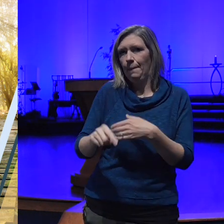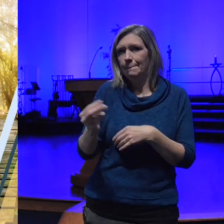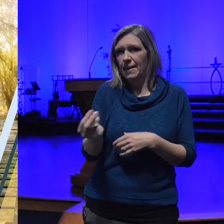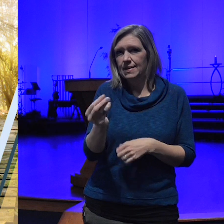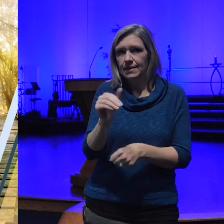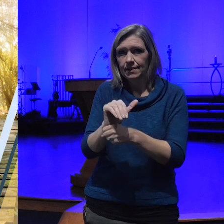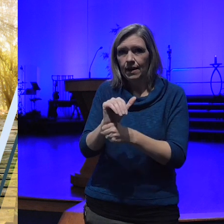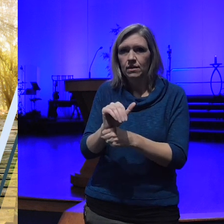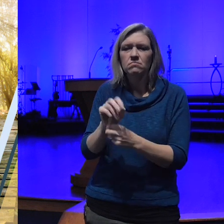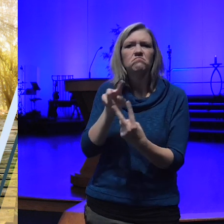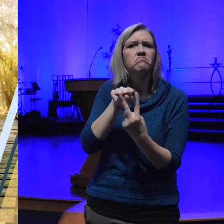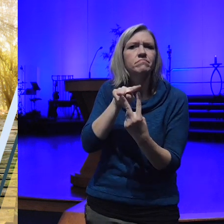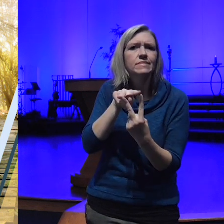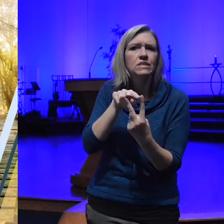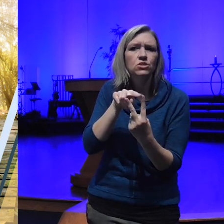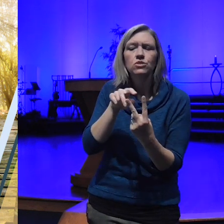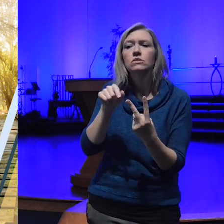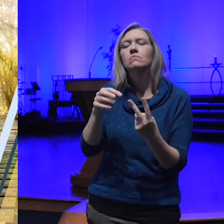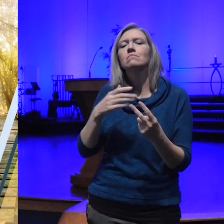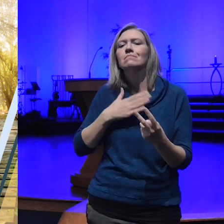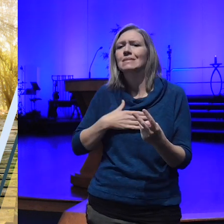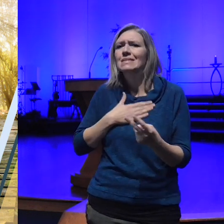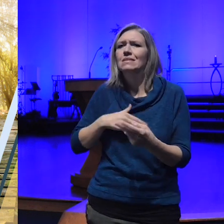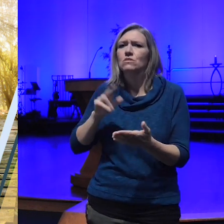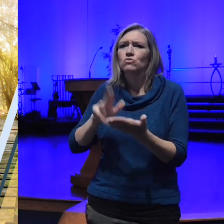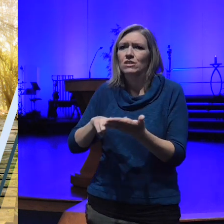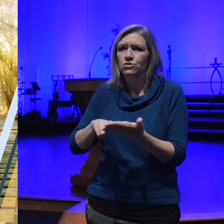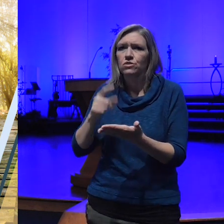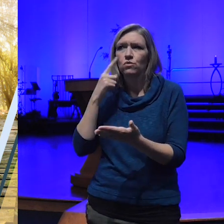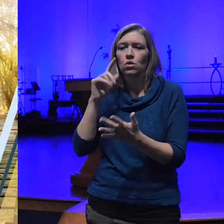online class so we know that you'll be with us but if you'd like to come to the inperson class you're